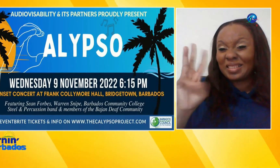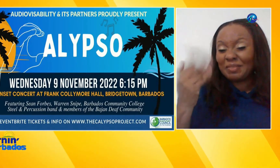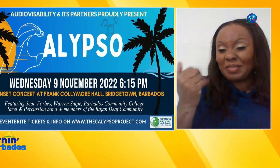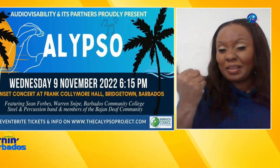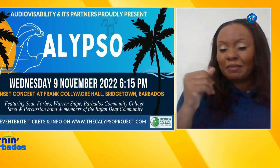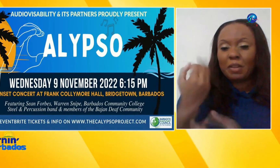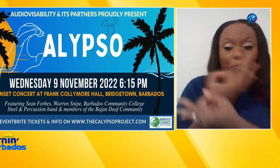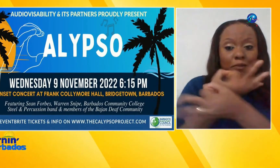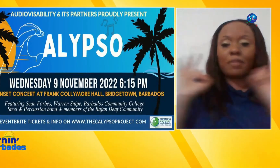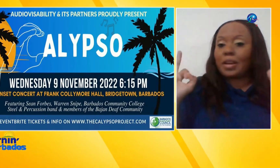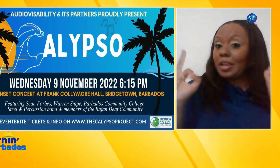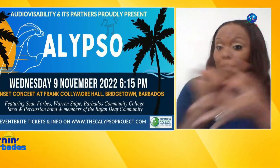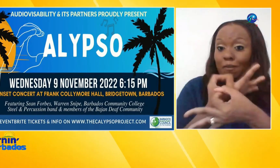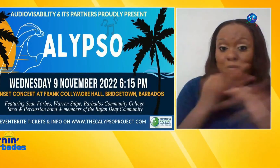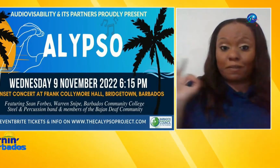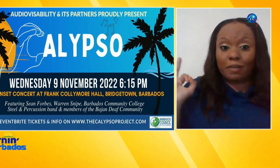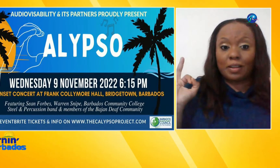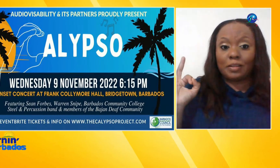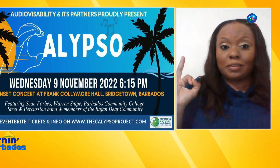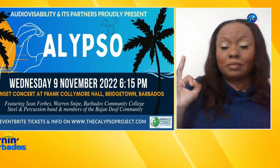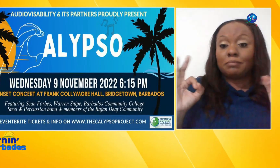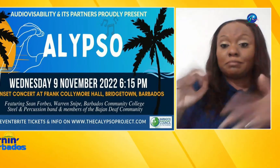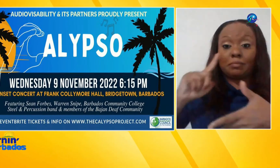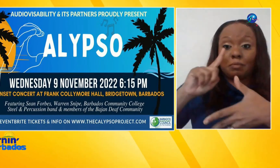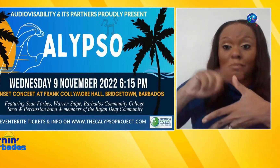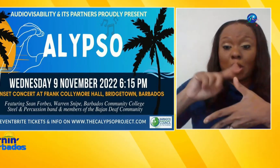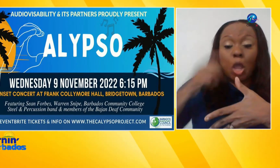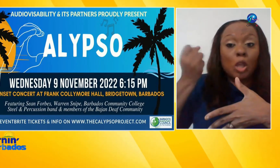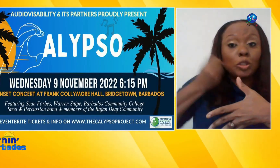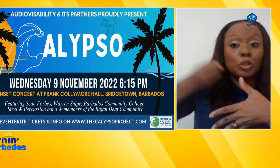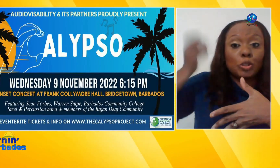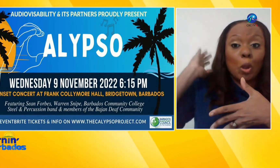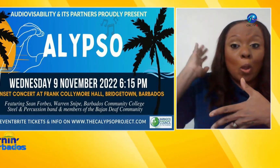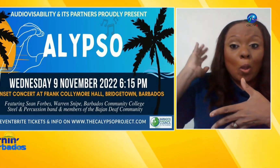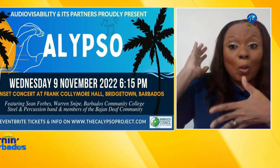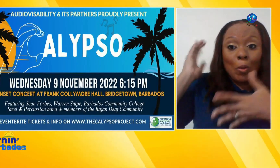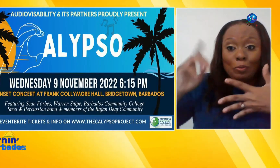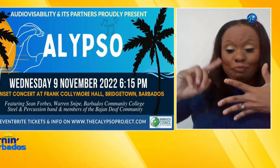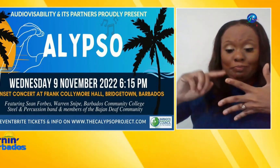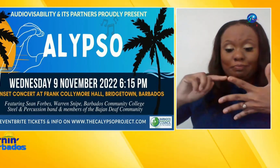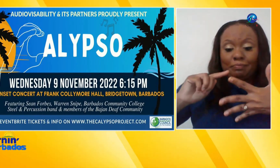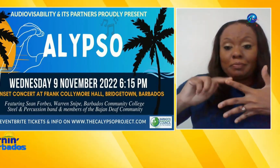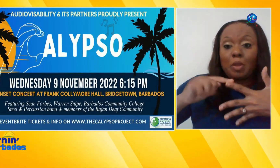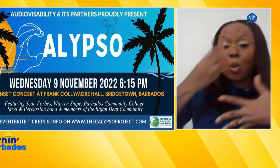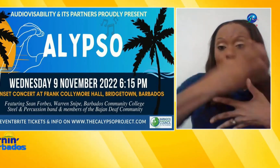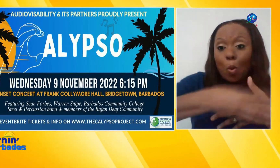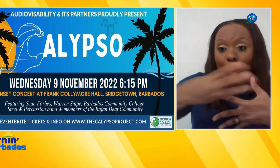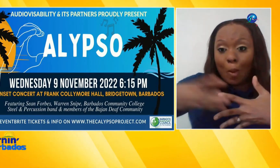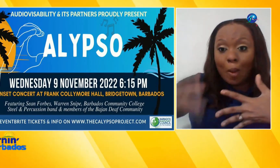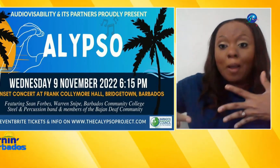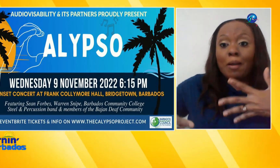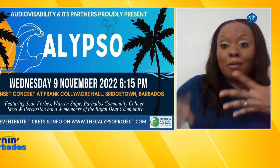Halll featuring Sean Forbes Warren snipe the Barbados Community College of Steel and percussion